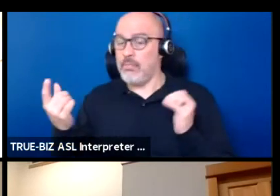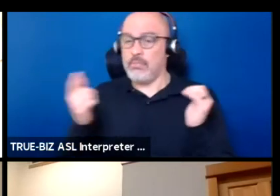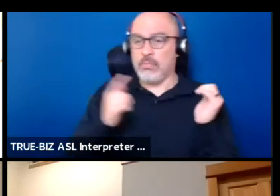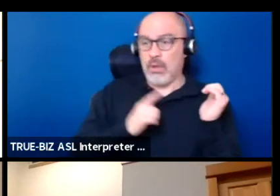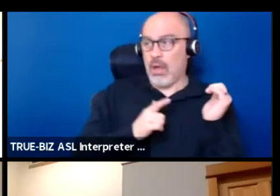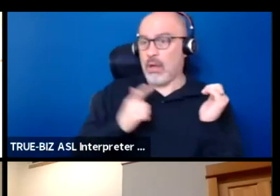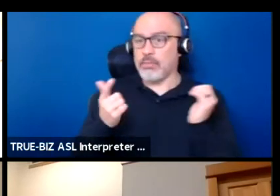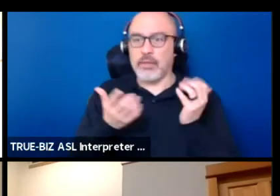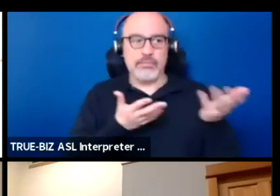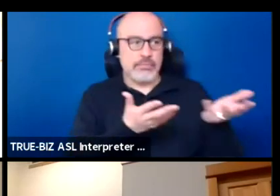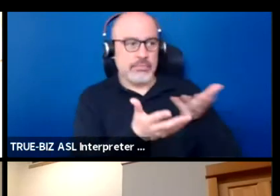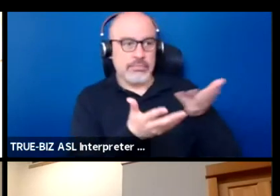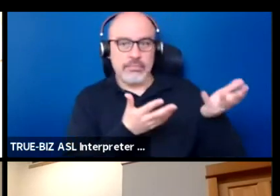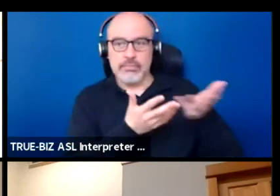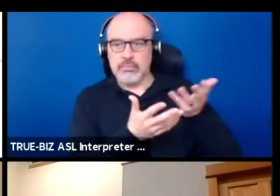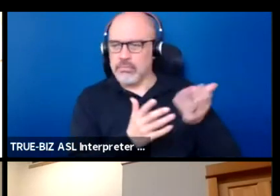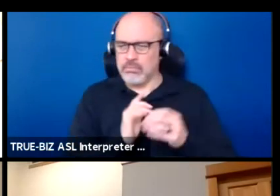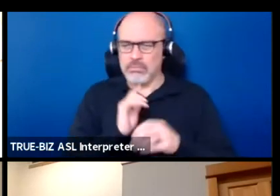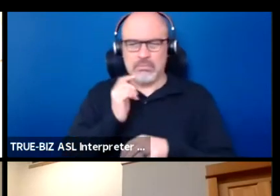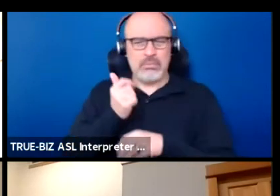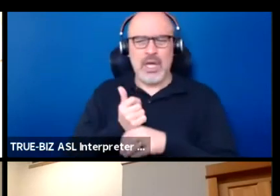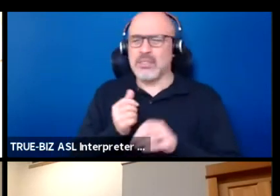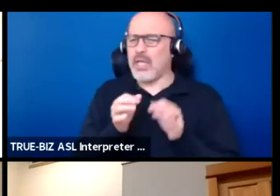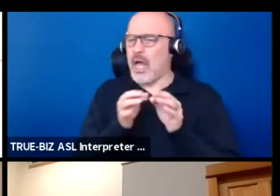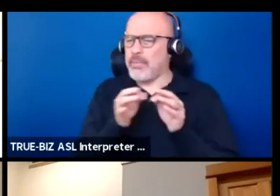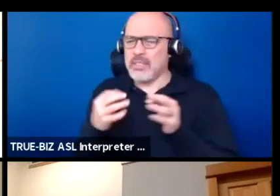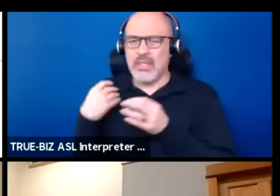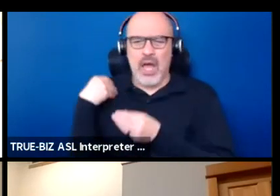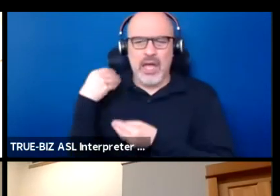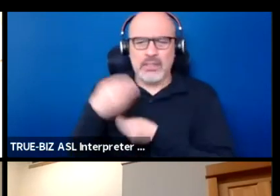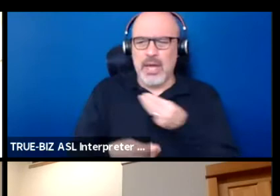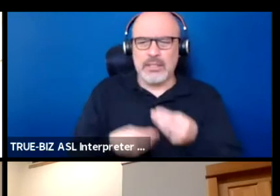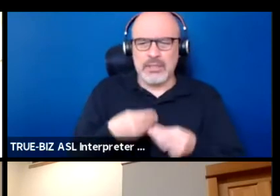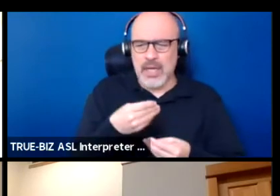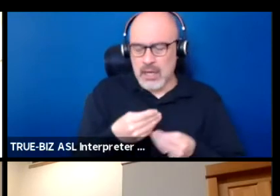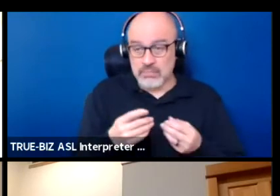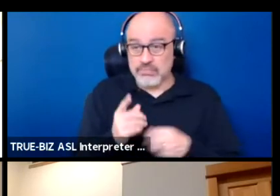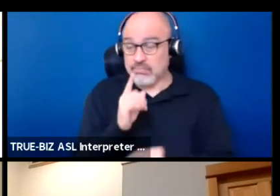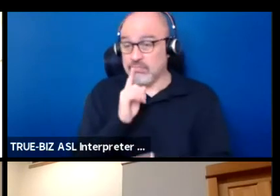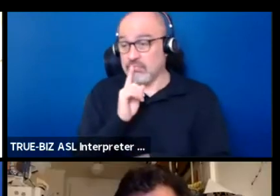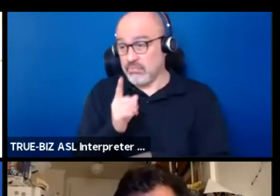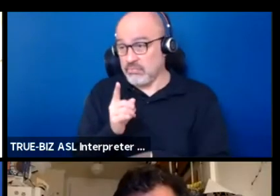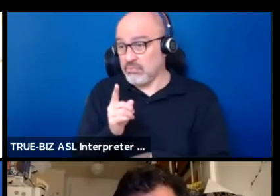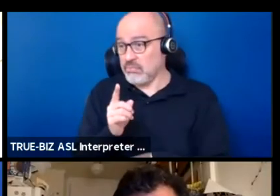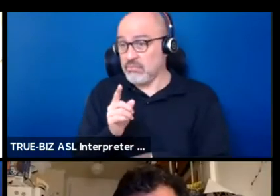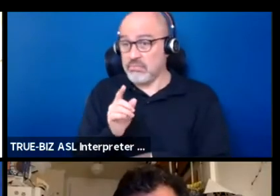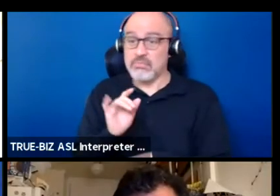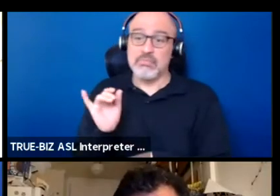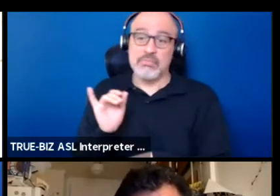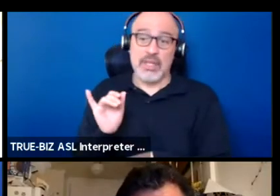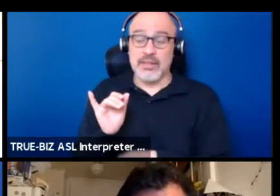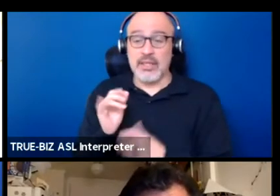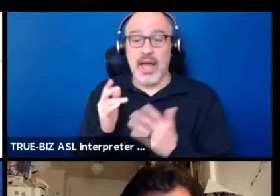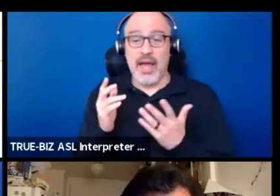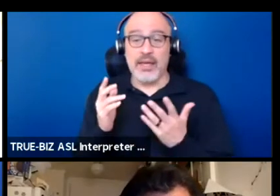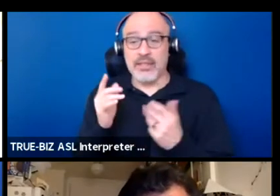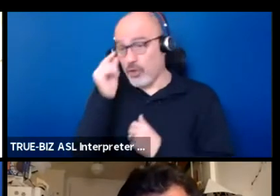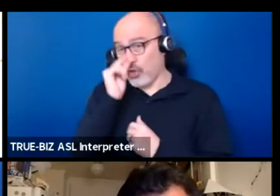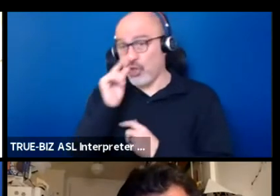and these were established lines that were passed down. So it was very much like the Greek theatrical tradition.